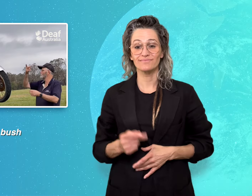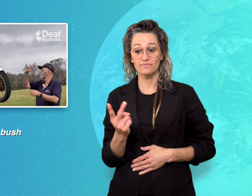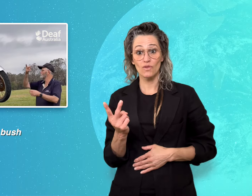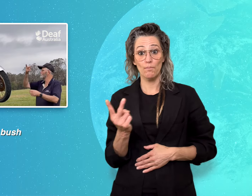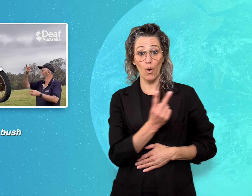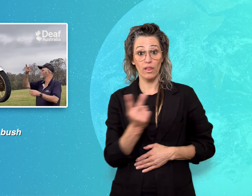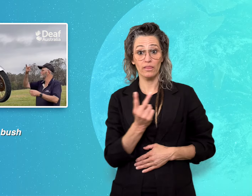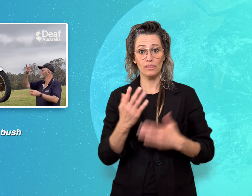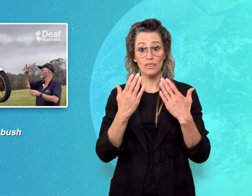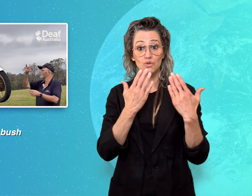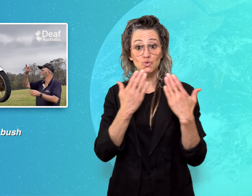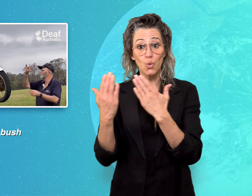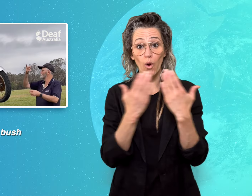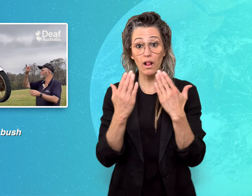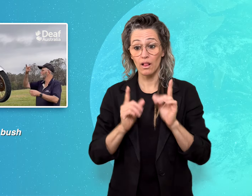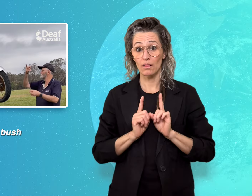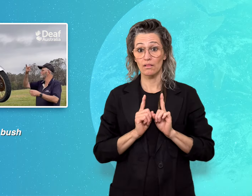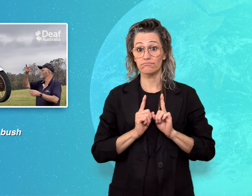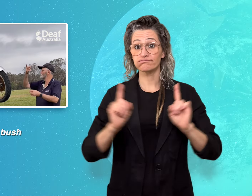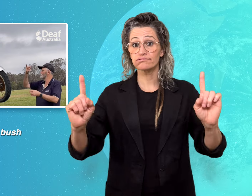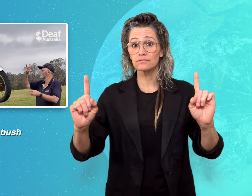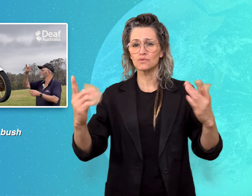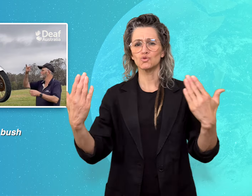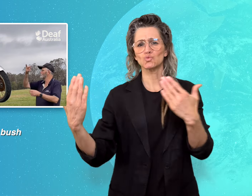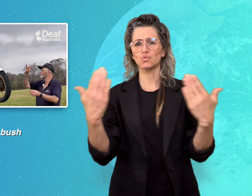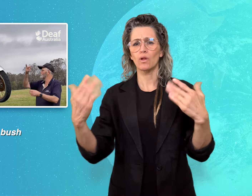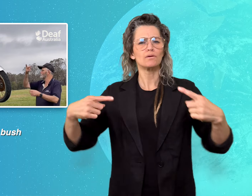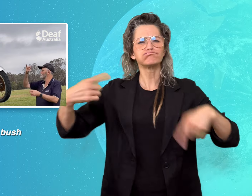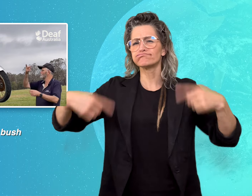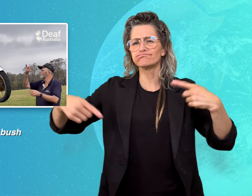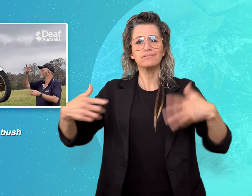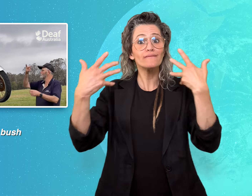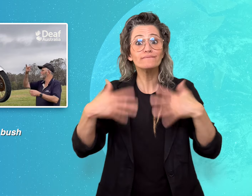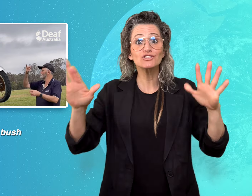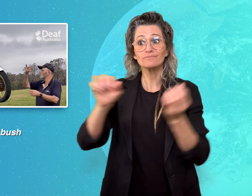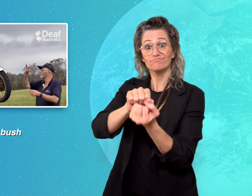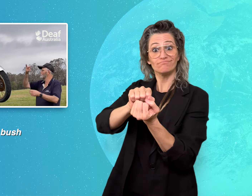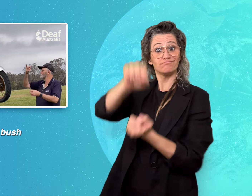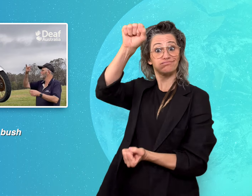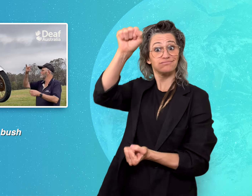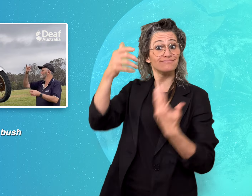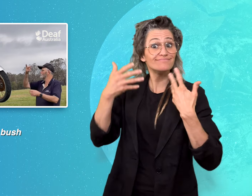Upon completing their schooling, Chris and Peter worked together